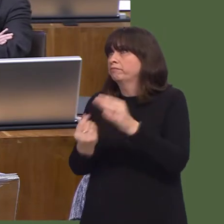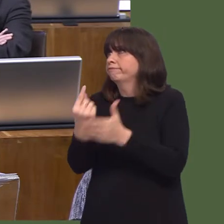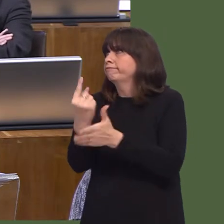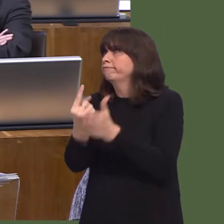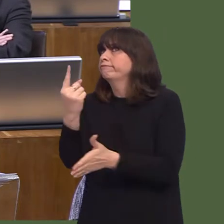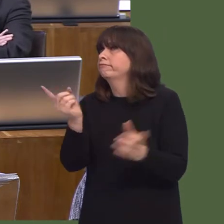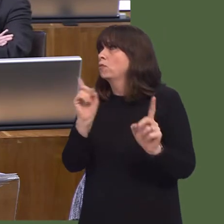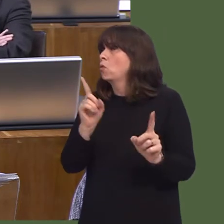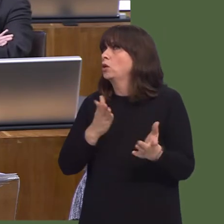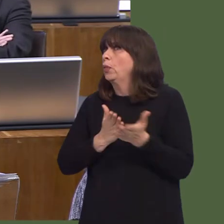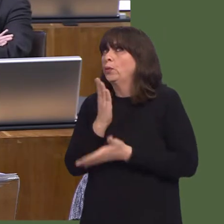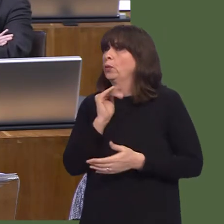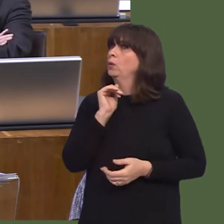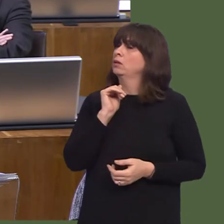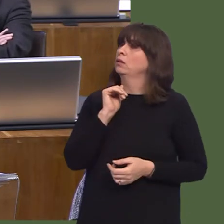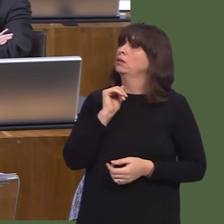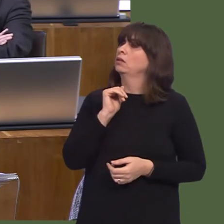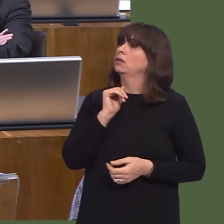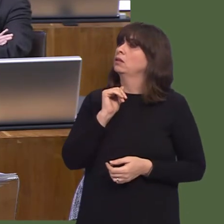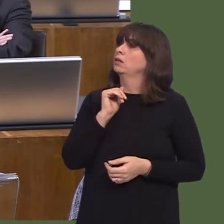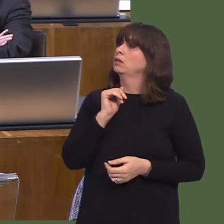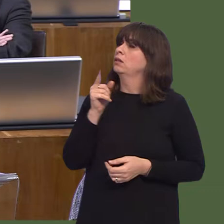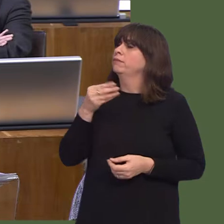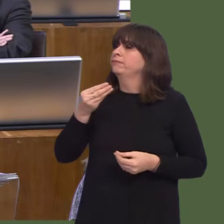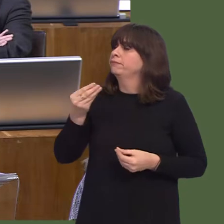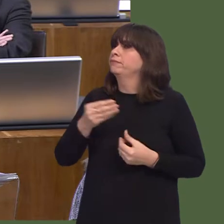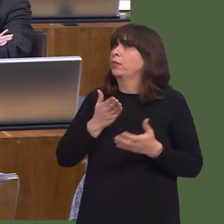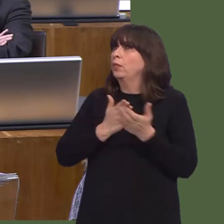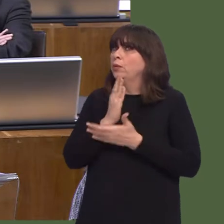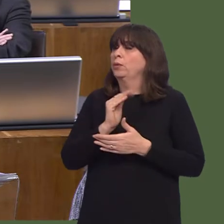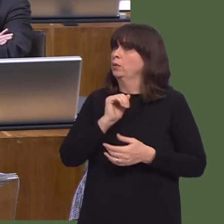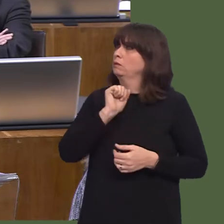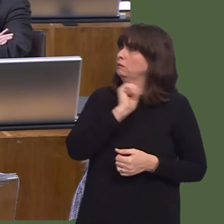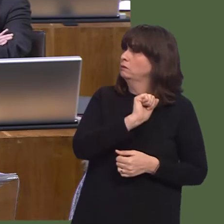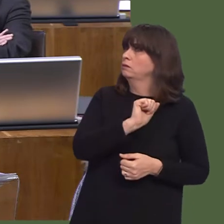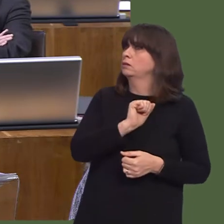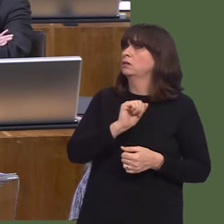Can I just say that to the Member?